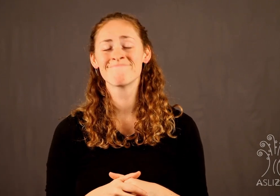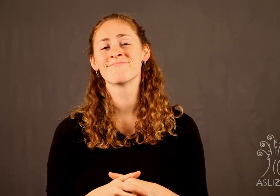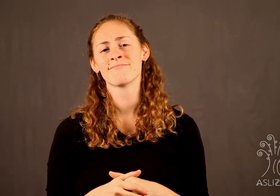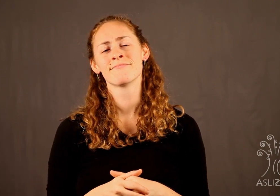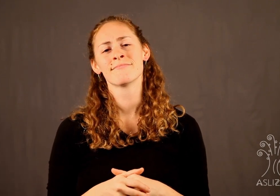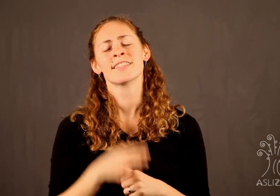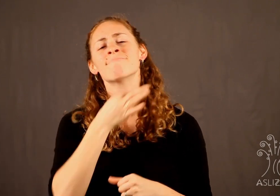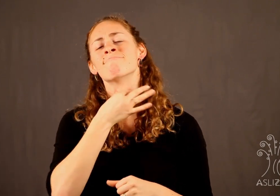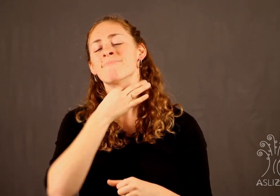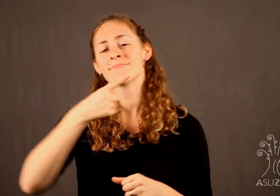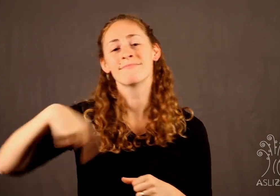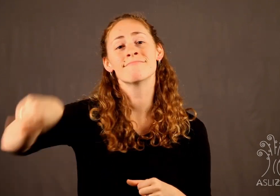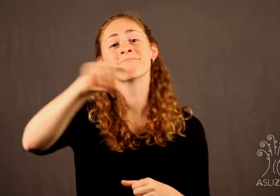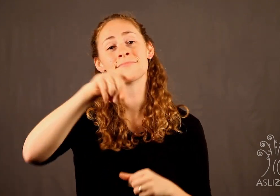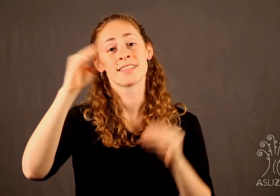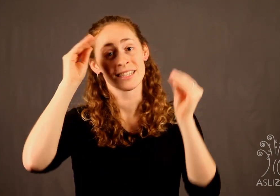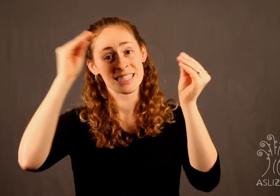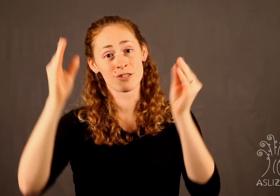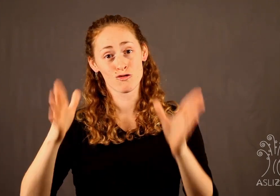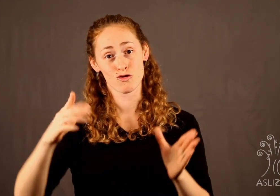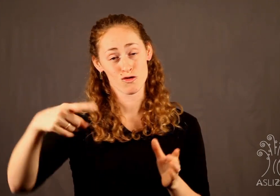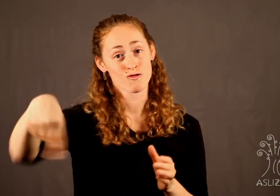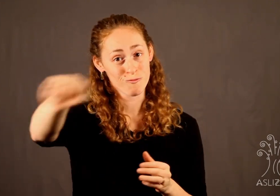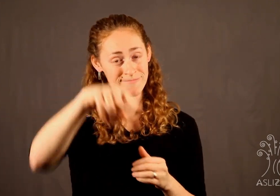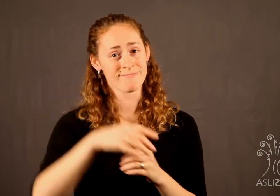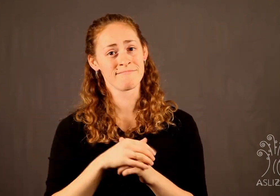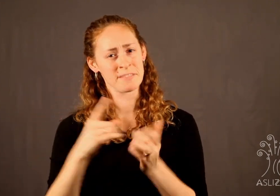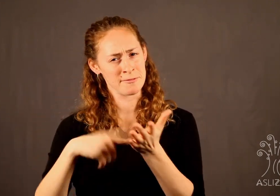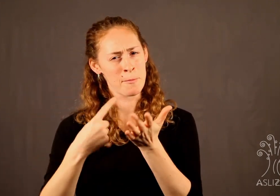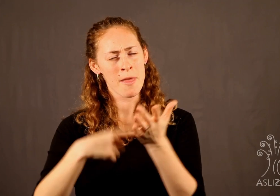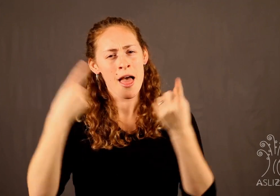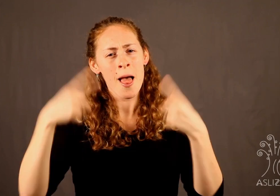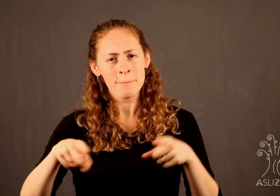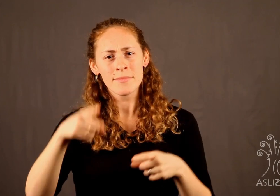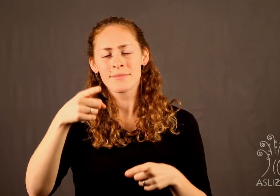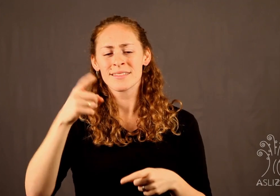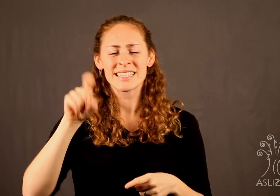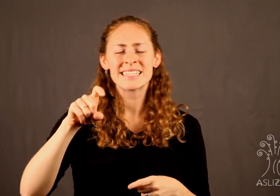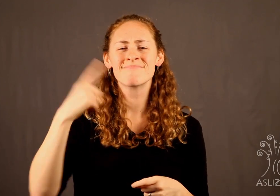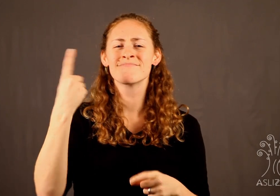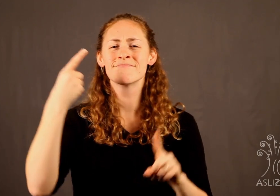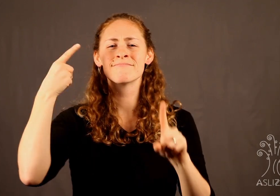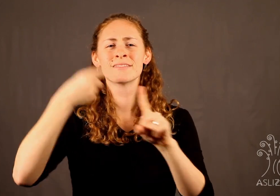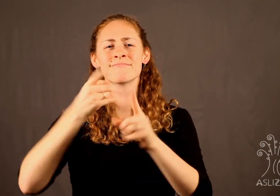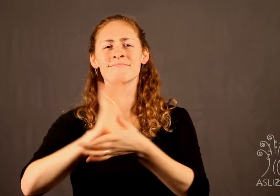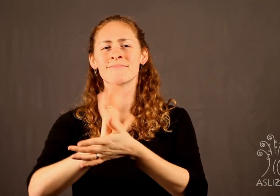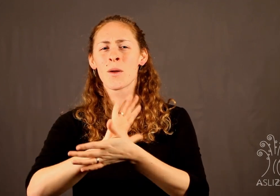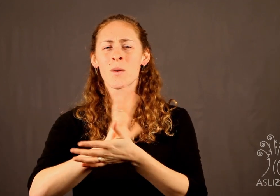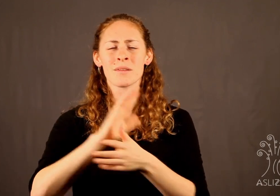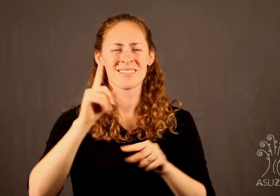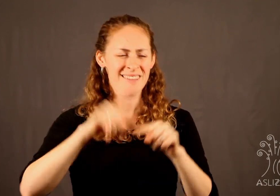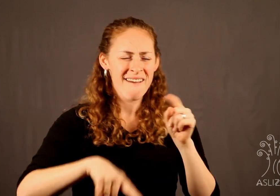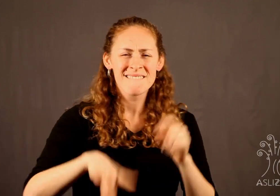Have you ever wished for a video that was needed for a specific class but ran into difficulties due to lack of